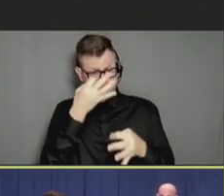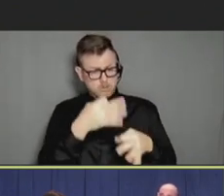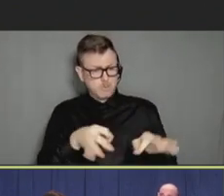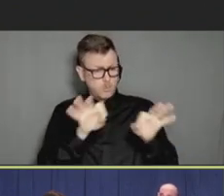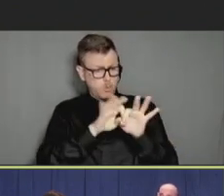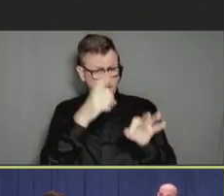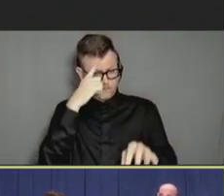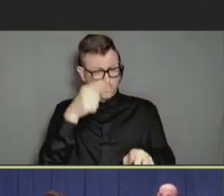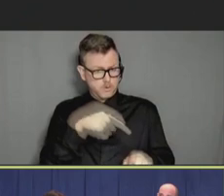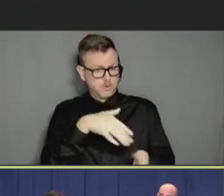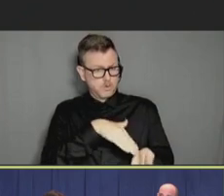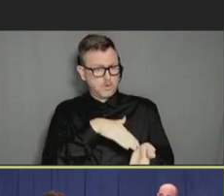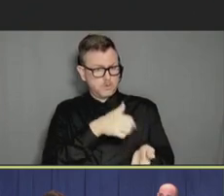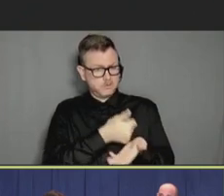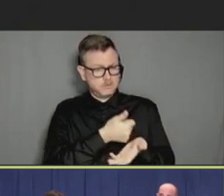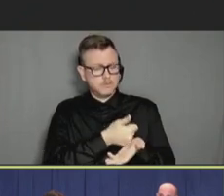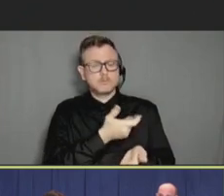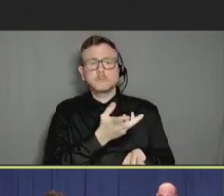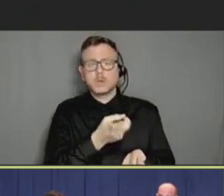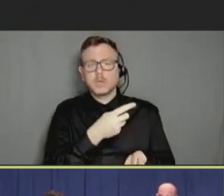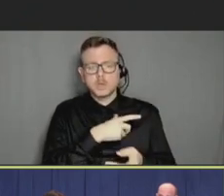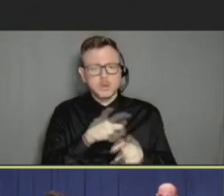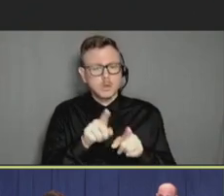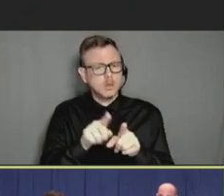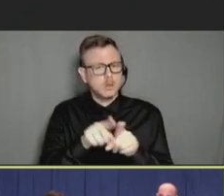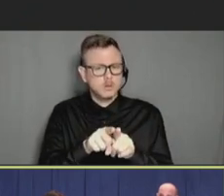provider. And also, you know, for those who've gotten vaccinated before, and in phrasing,